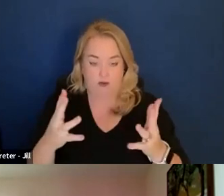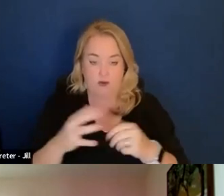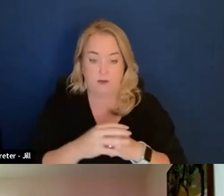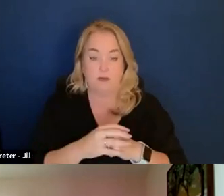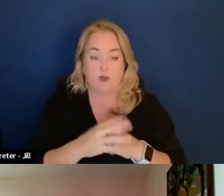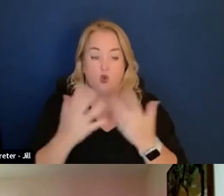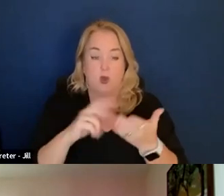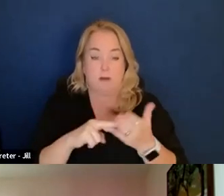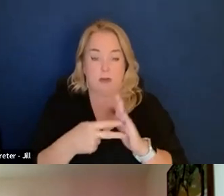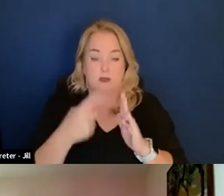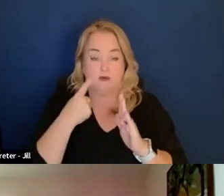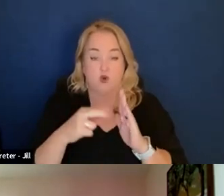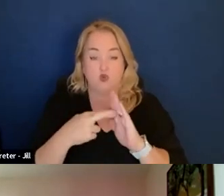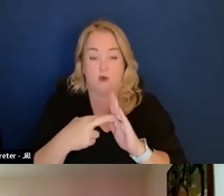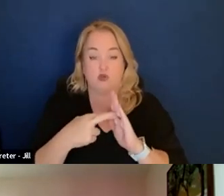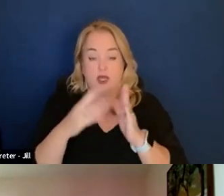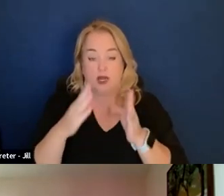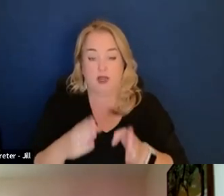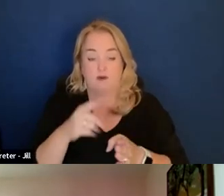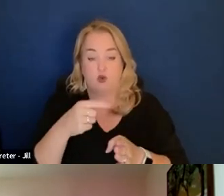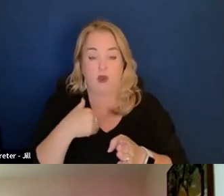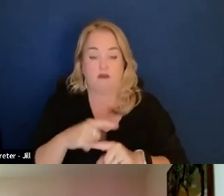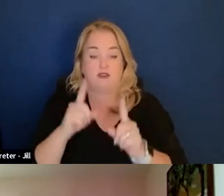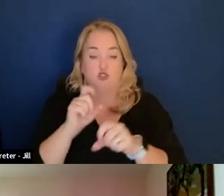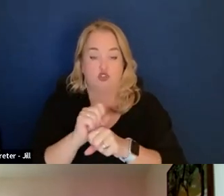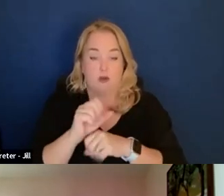to be a representative means you have a different job from being a contracting officer,